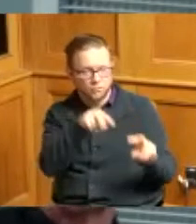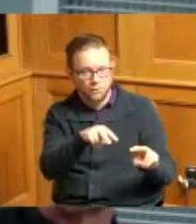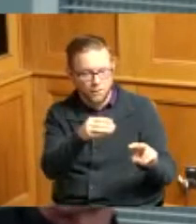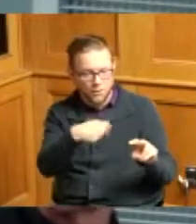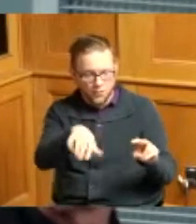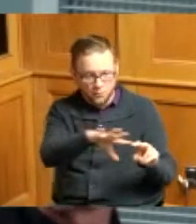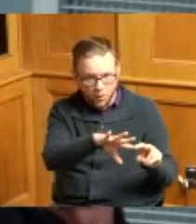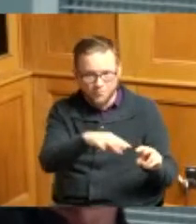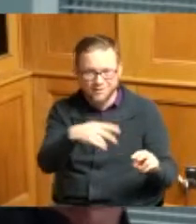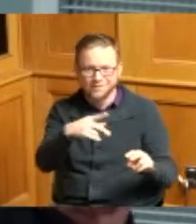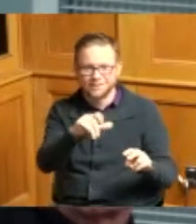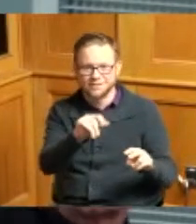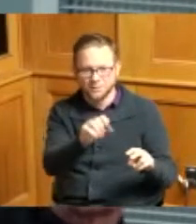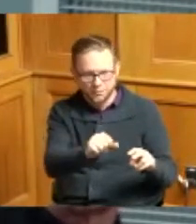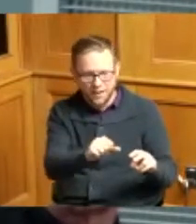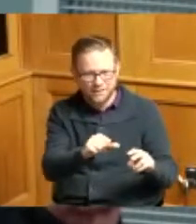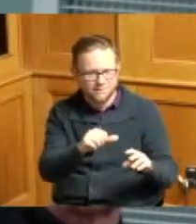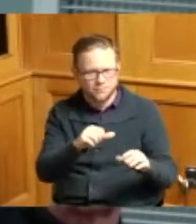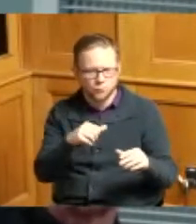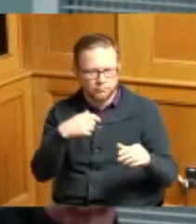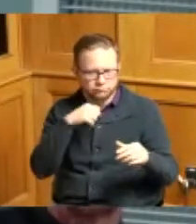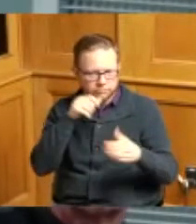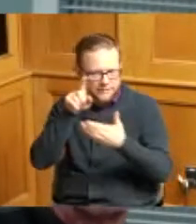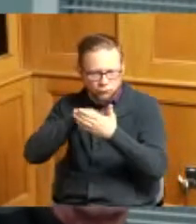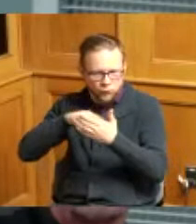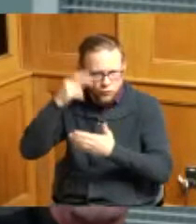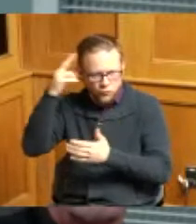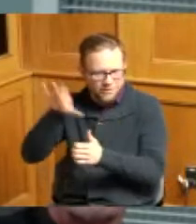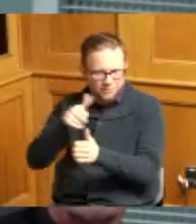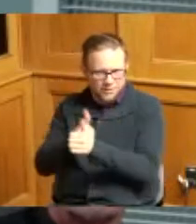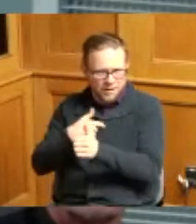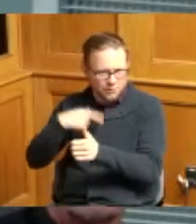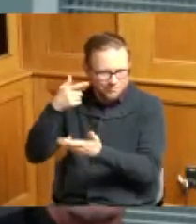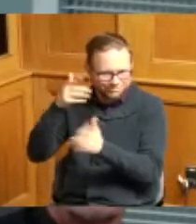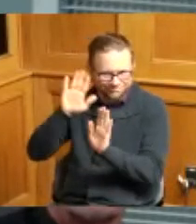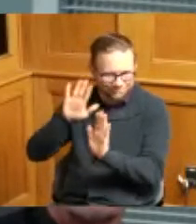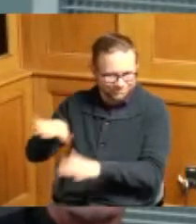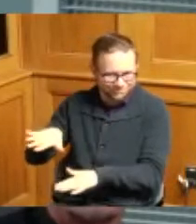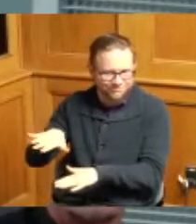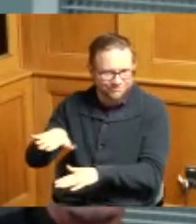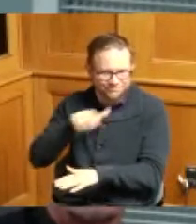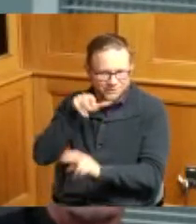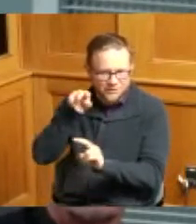plats not the reason why they were doing it or the the intent of the future development